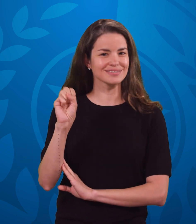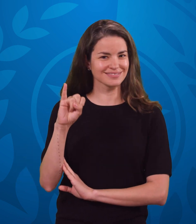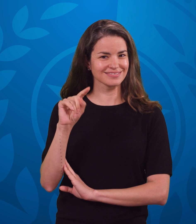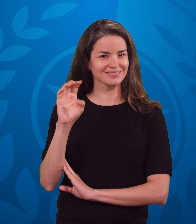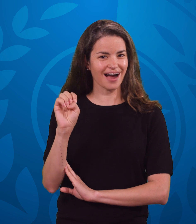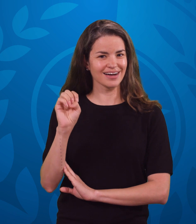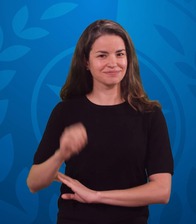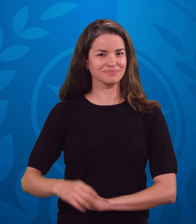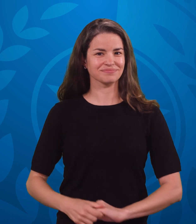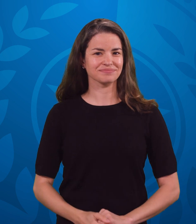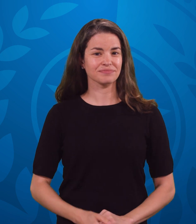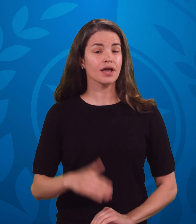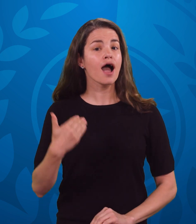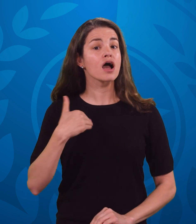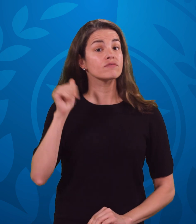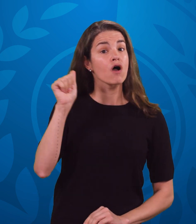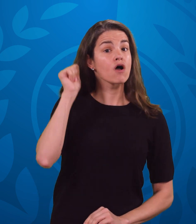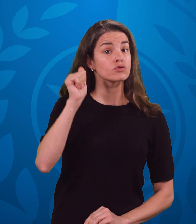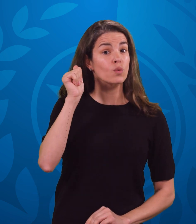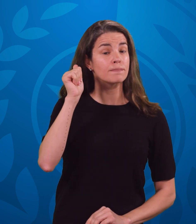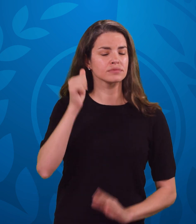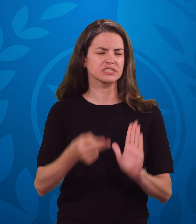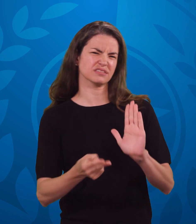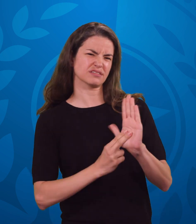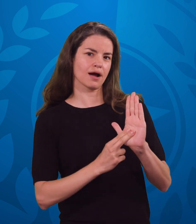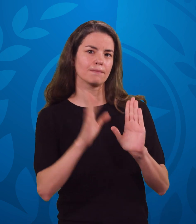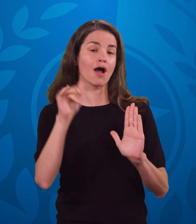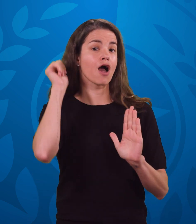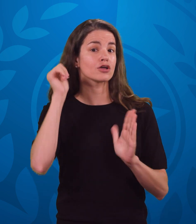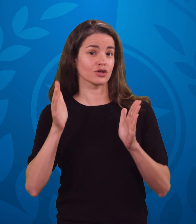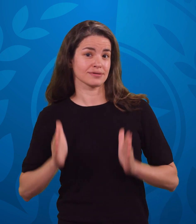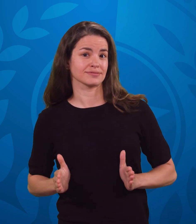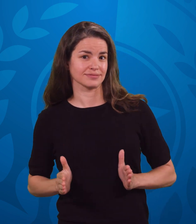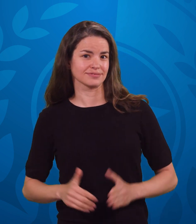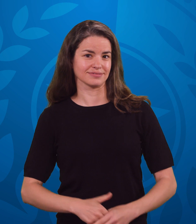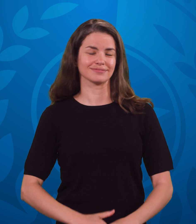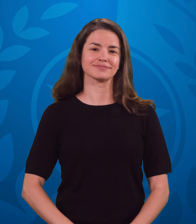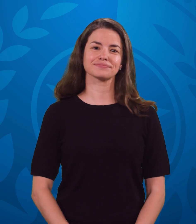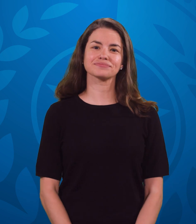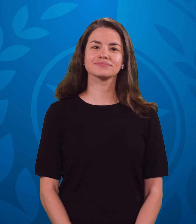on our website and have audiology documentation verified by an audiologist.